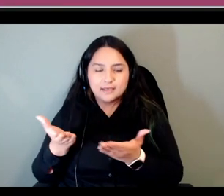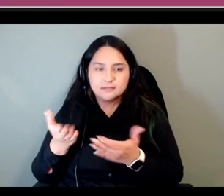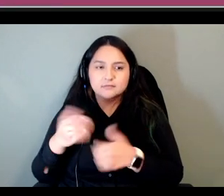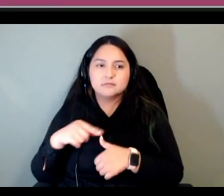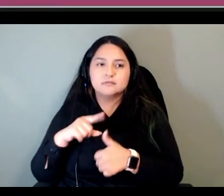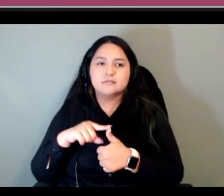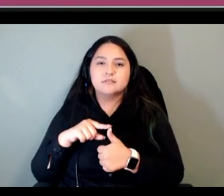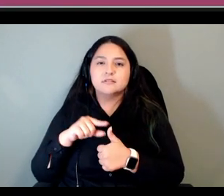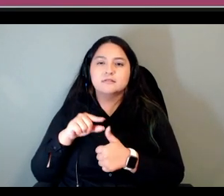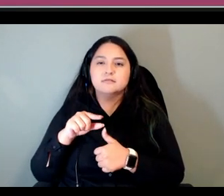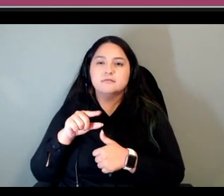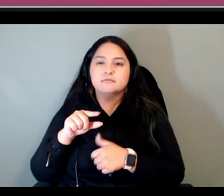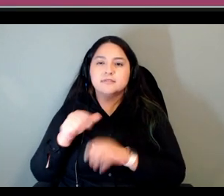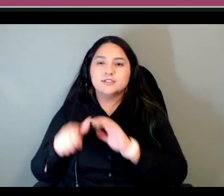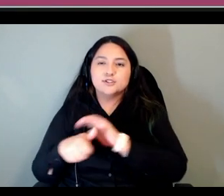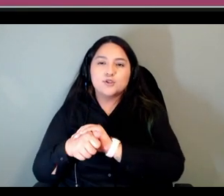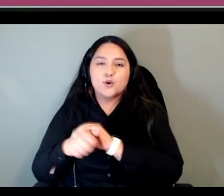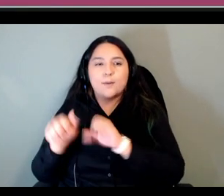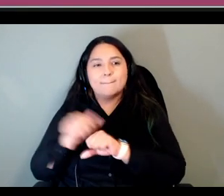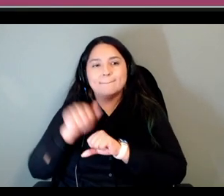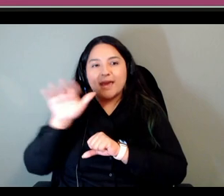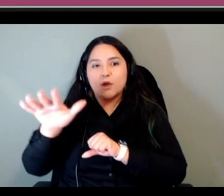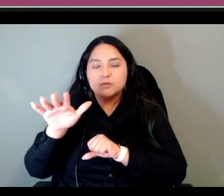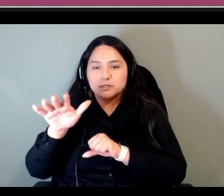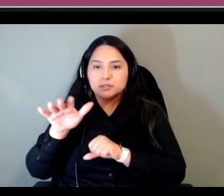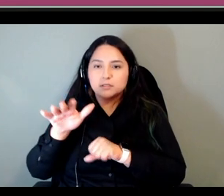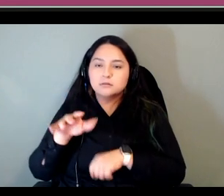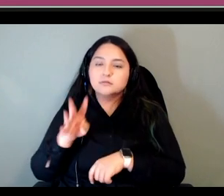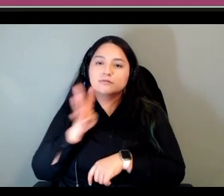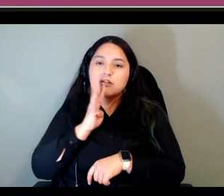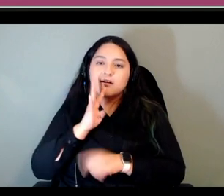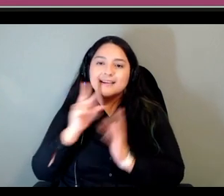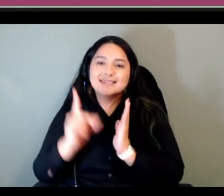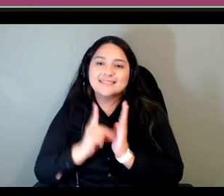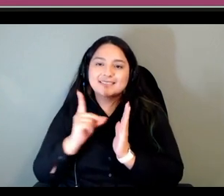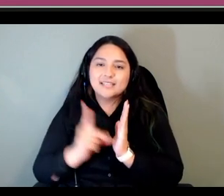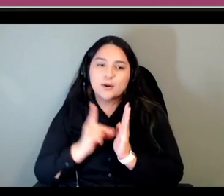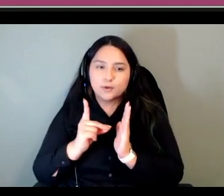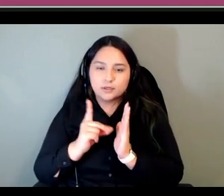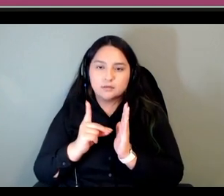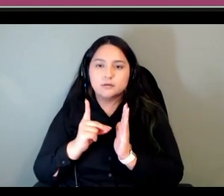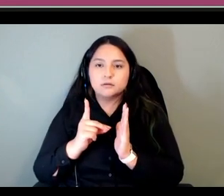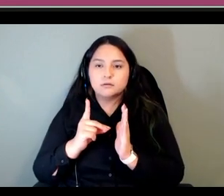dictionary um again this course the turtleneck and talking dictionary which olivia is also